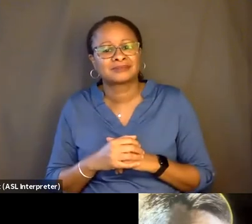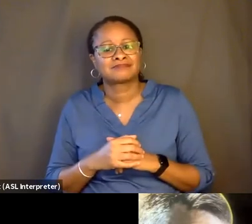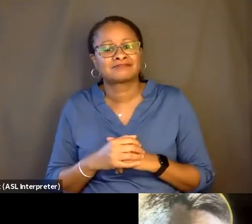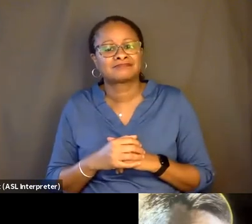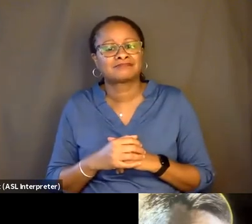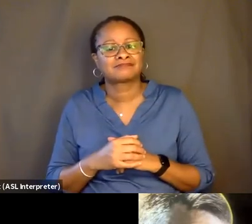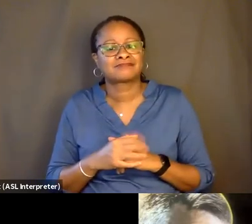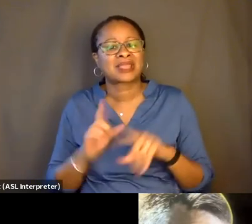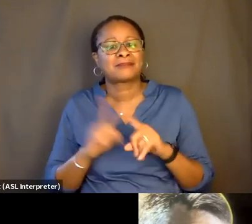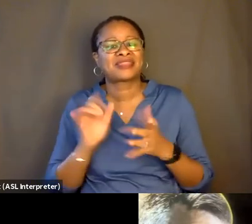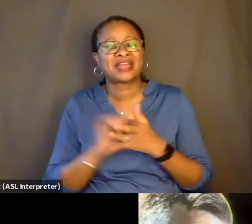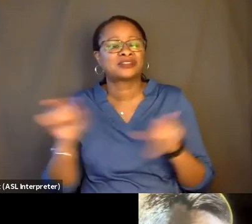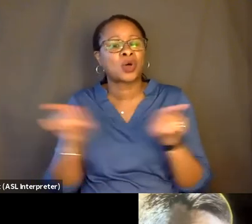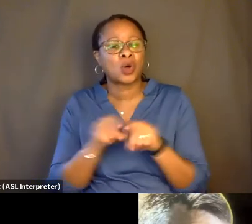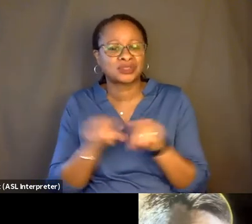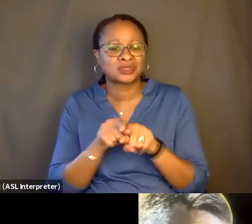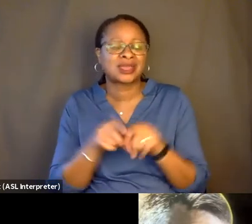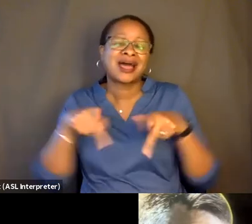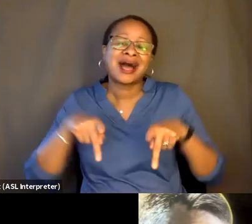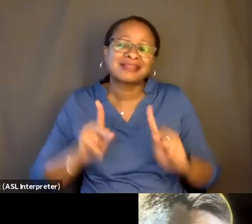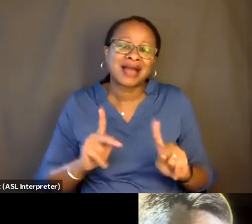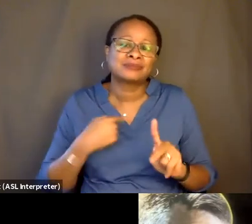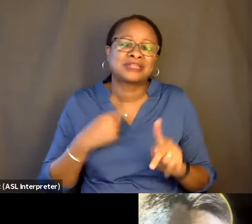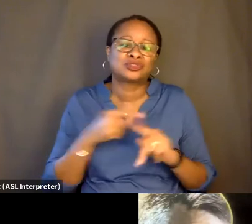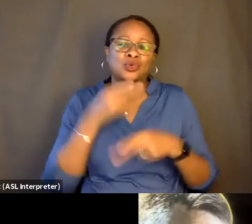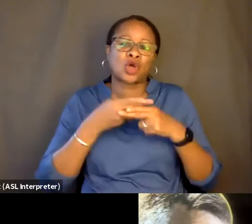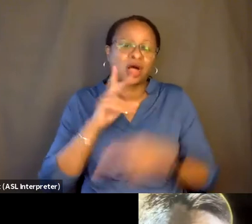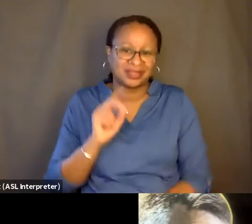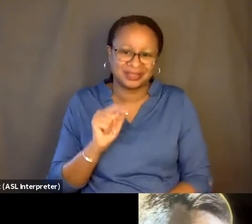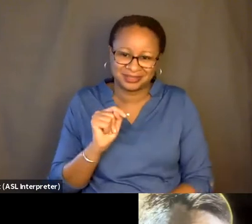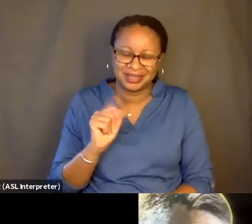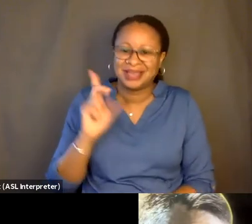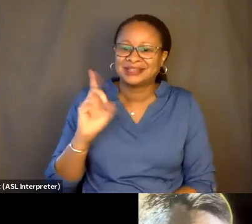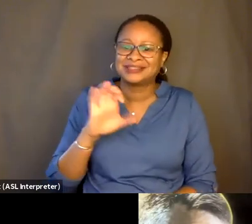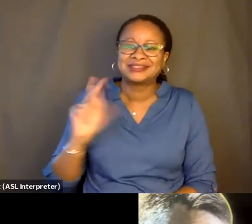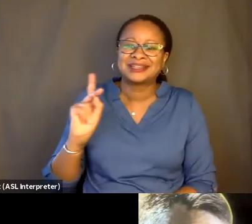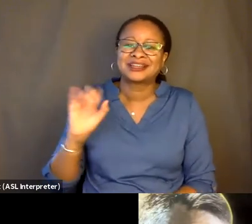But that's also what permitted me to call it "Dick Johnson is dead," right?